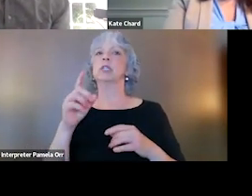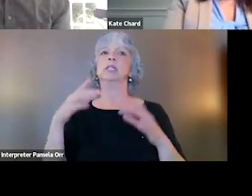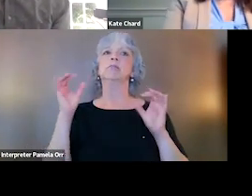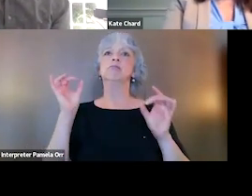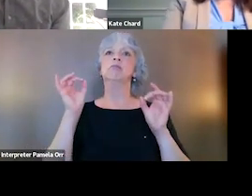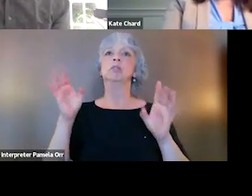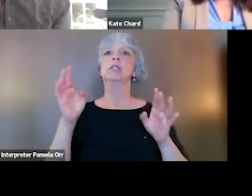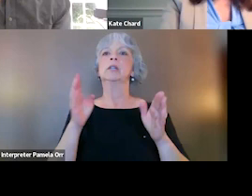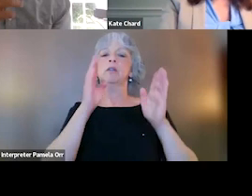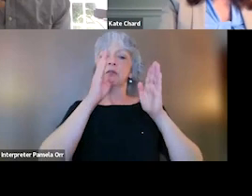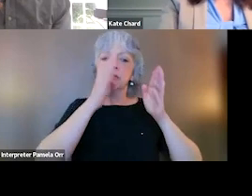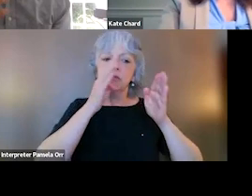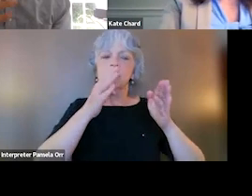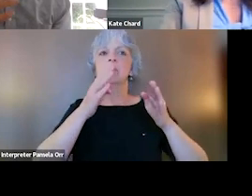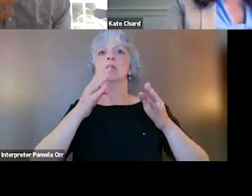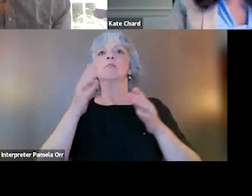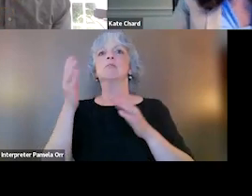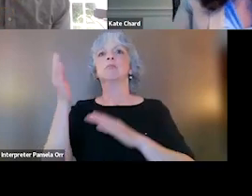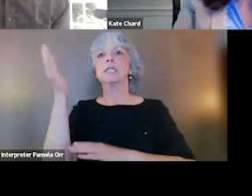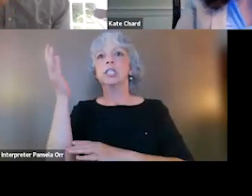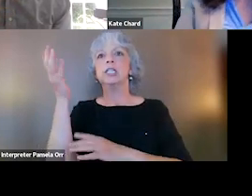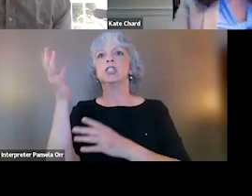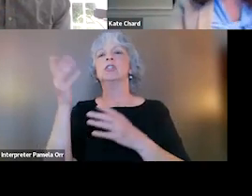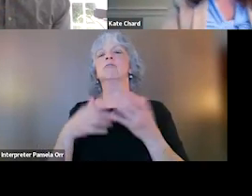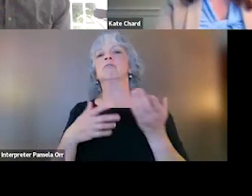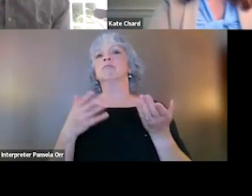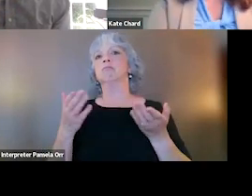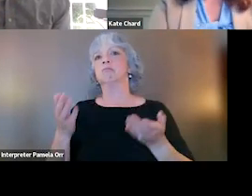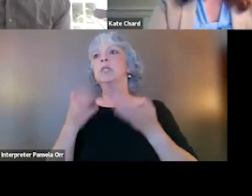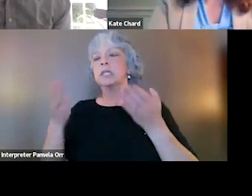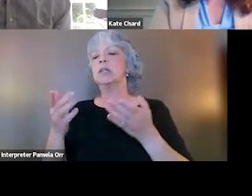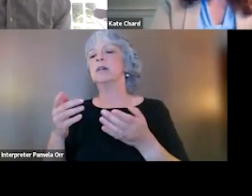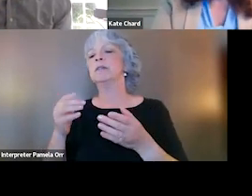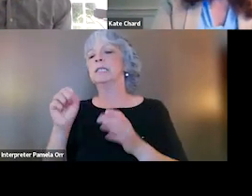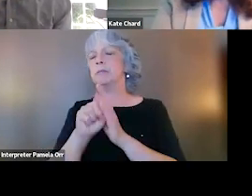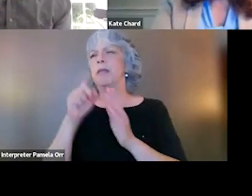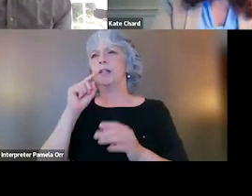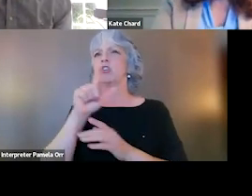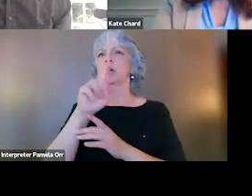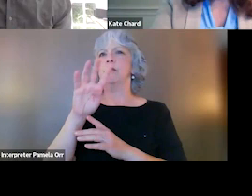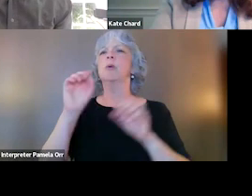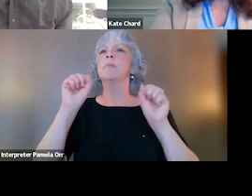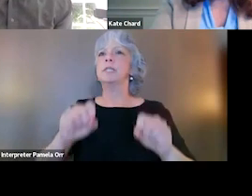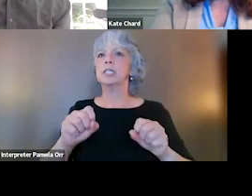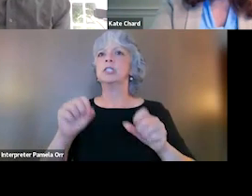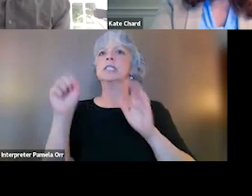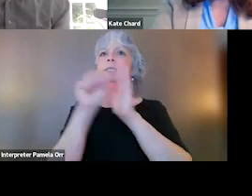heterogeneous presentation of symptoms, right? I think there are 24 potential symptoms if you go through all of the criteria